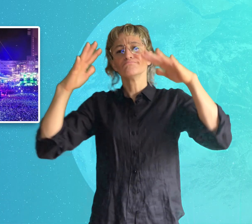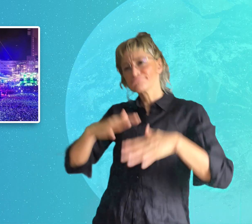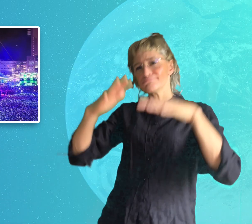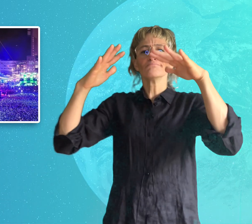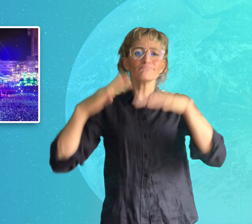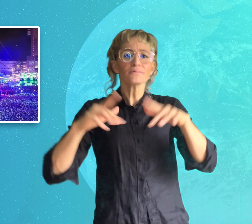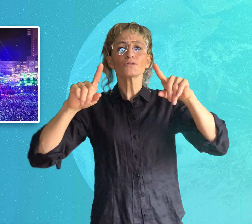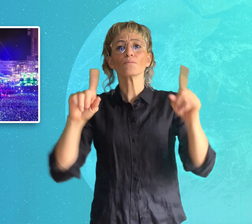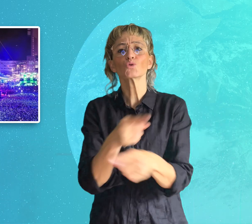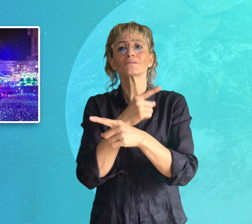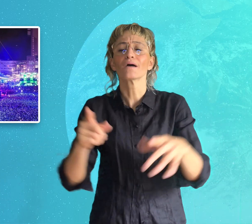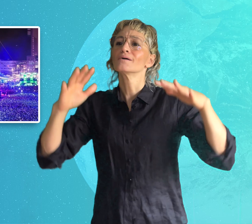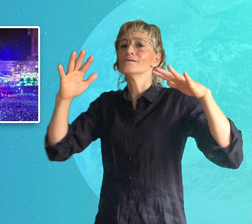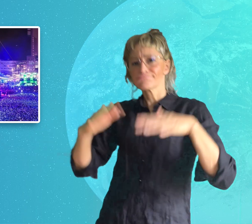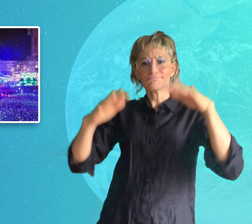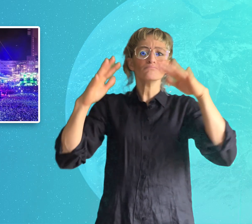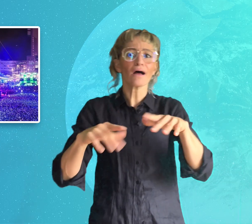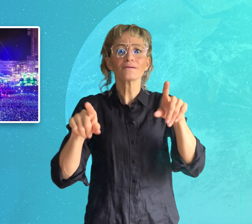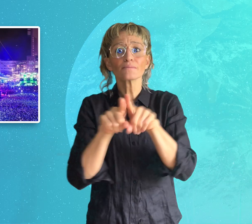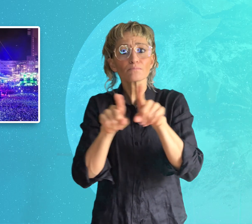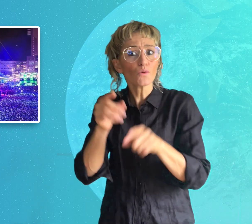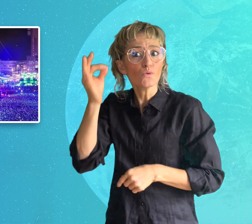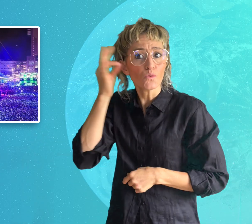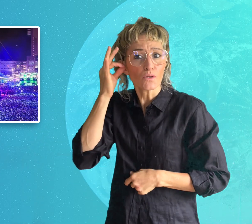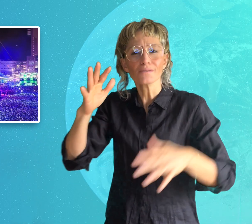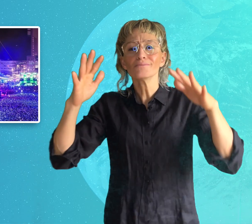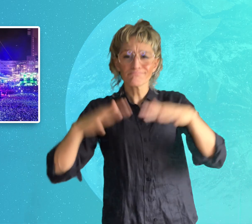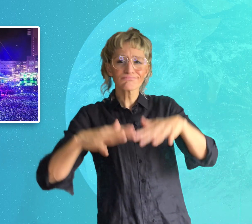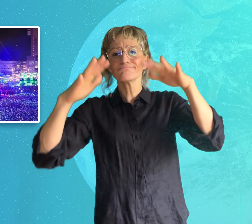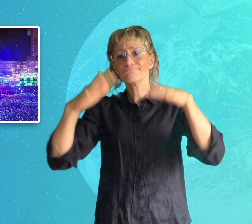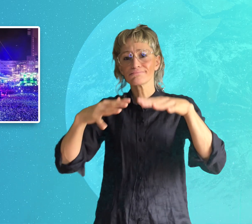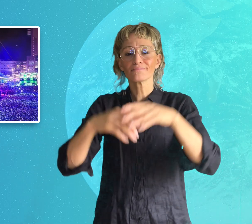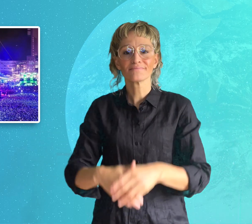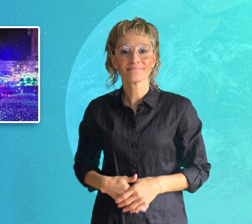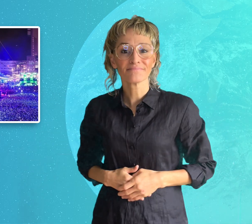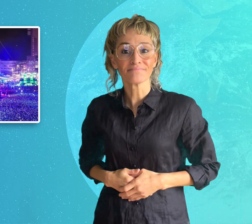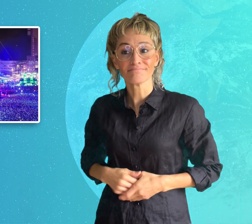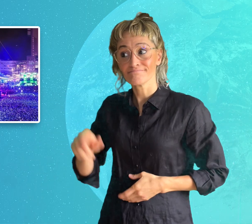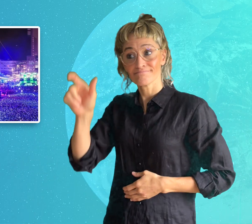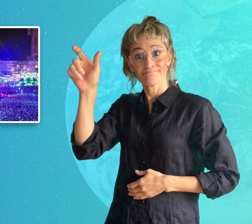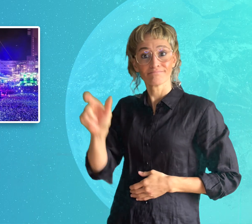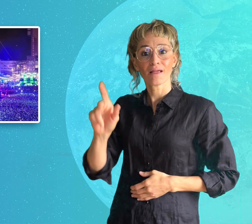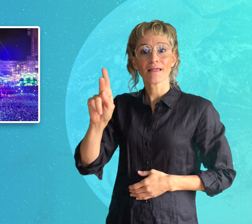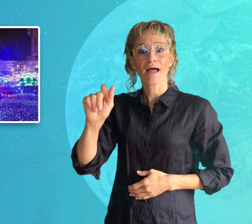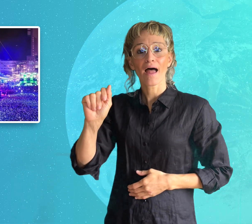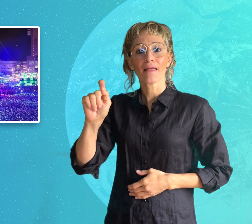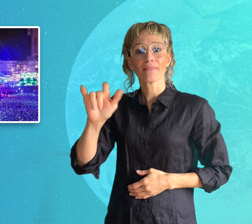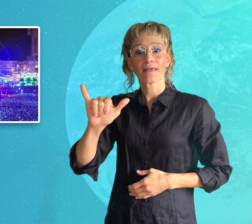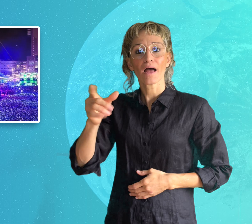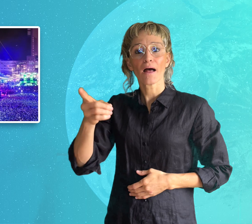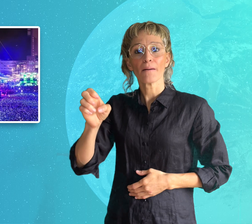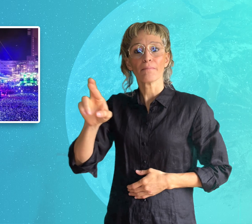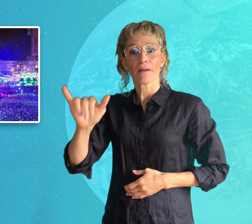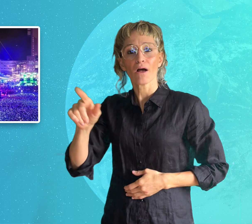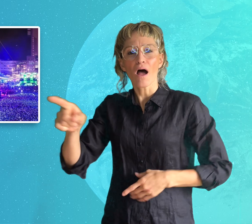along with everyone else. When Katy Perry performed, interpreter